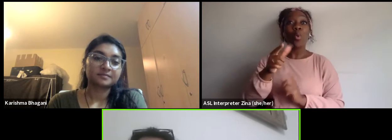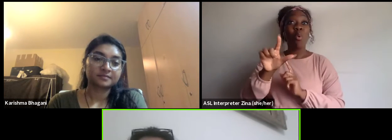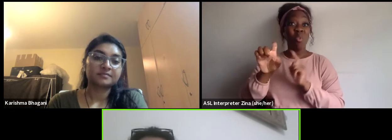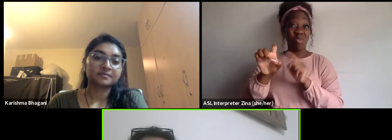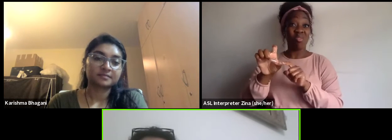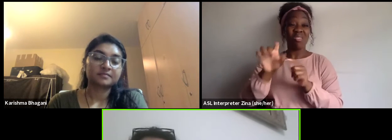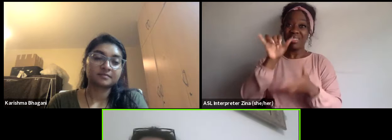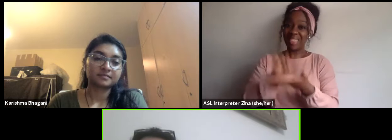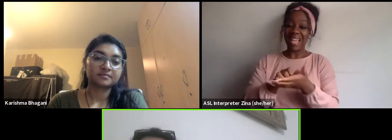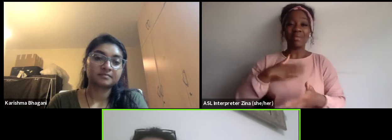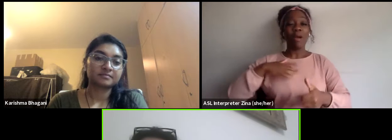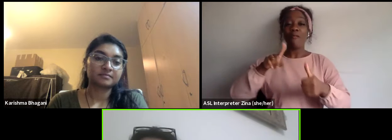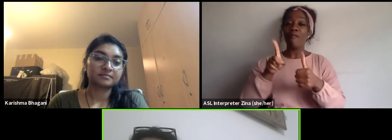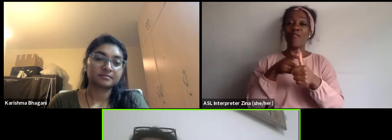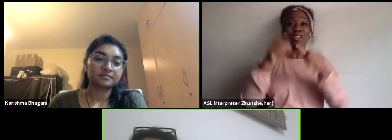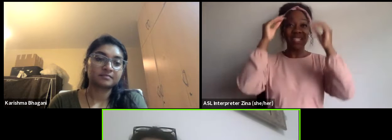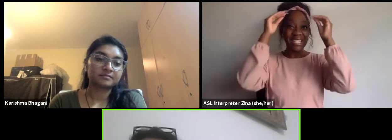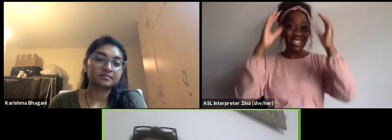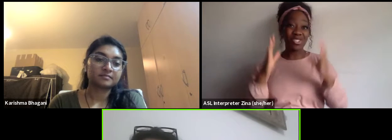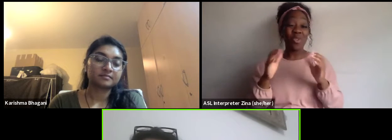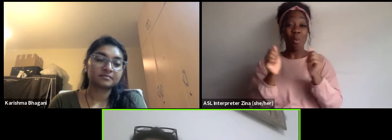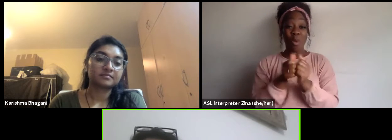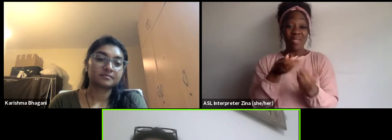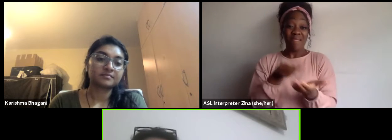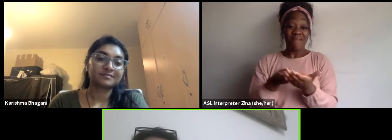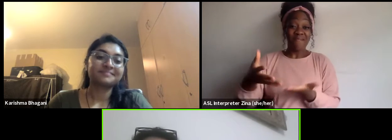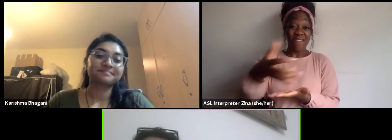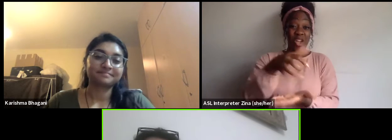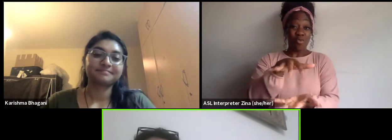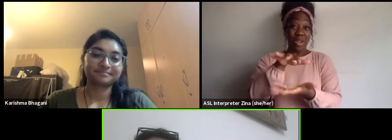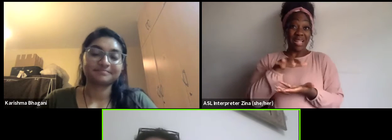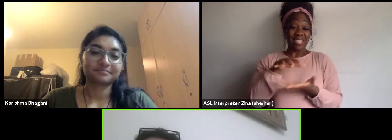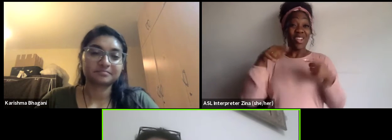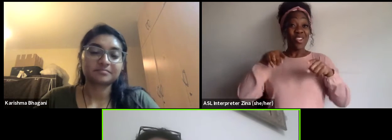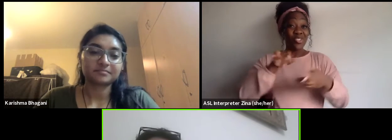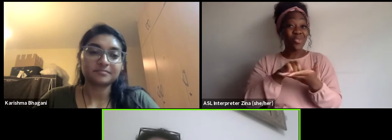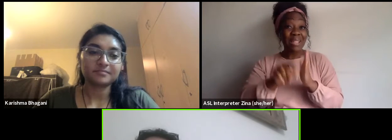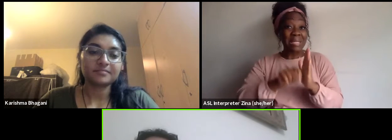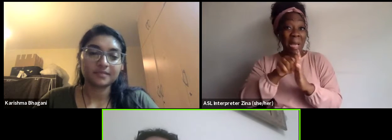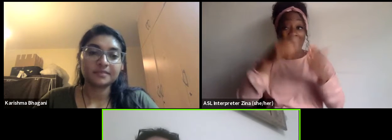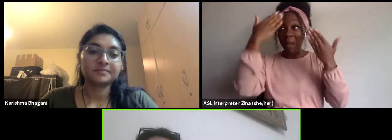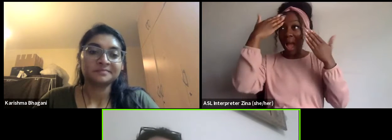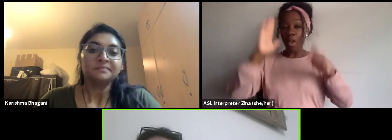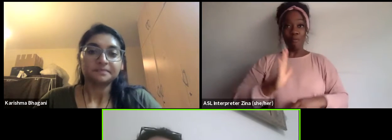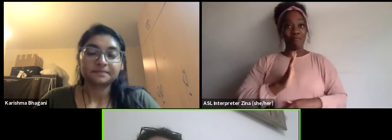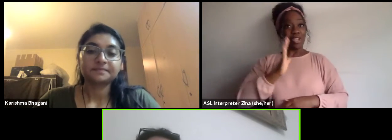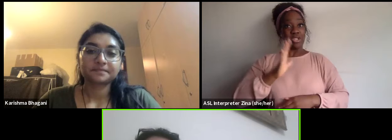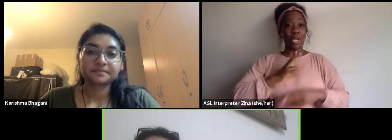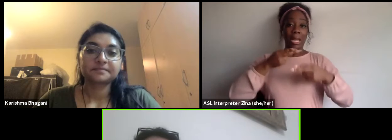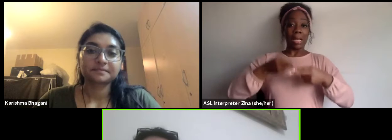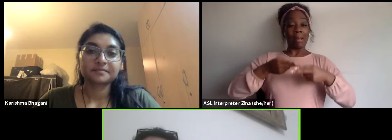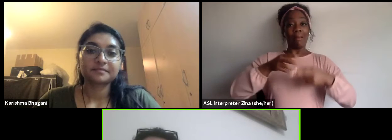And I didn't know that it was for fundraising, I was just learning and gradually after six months